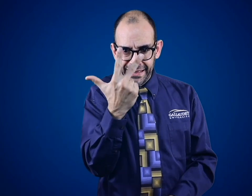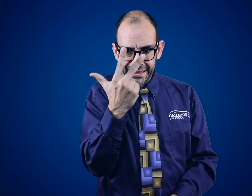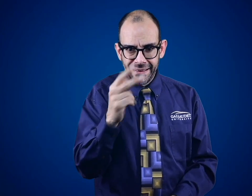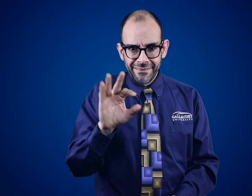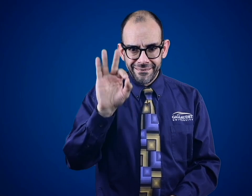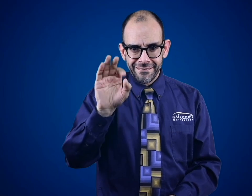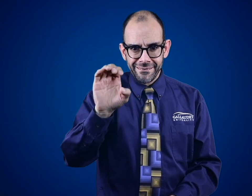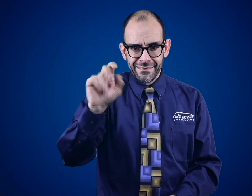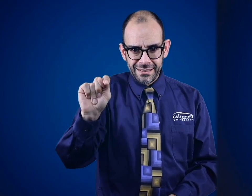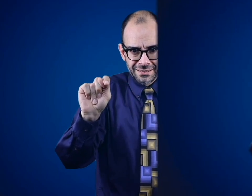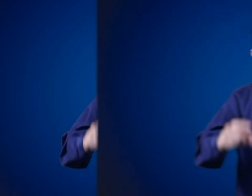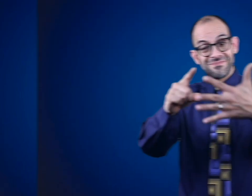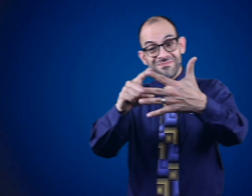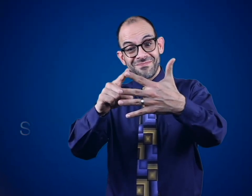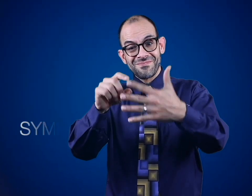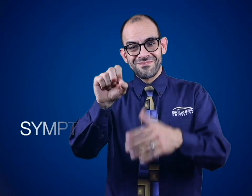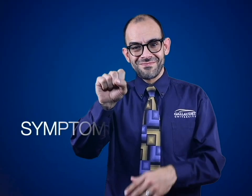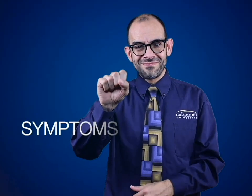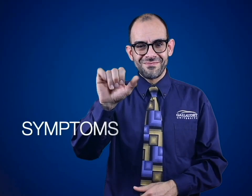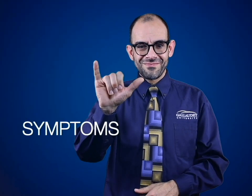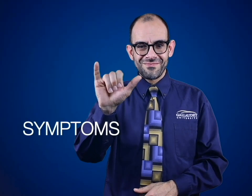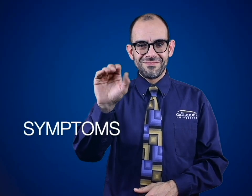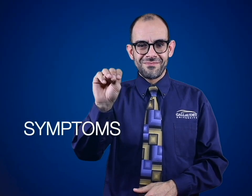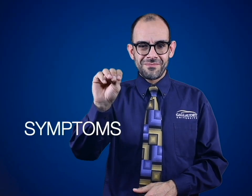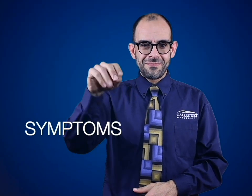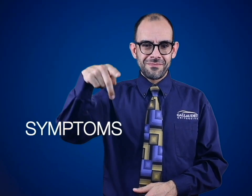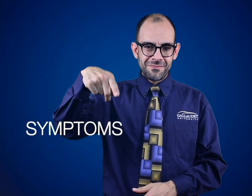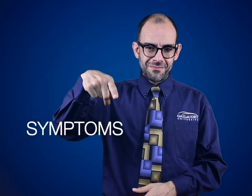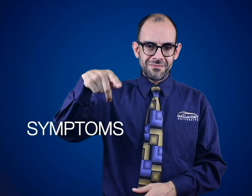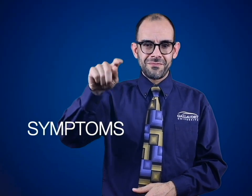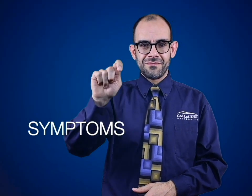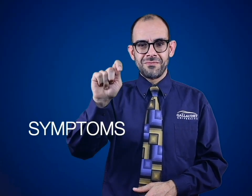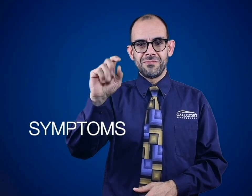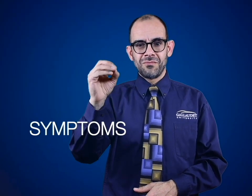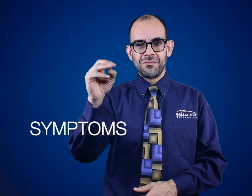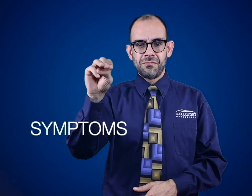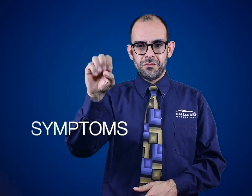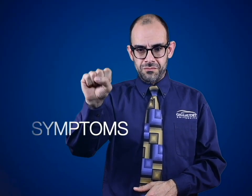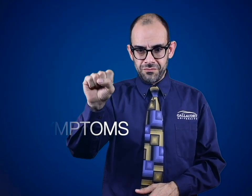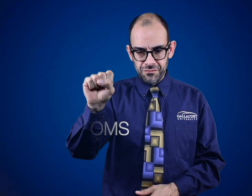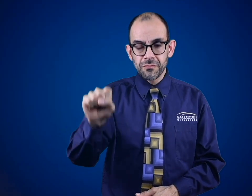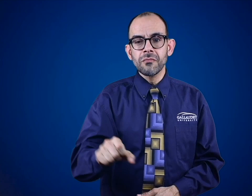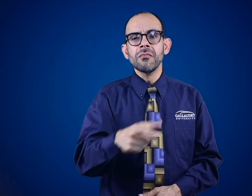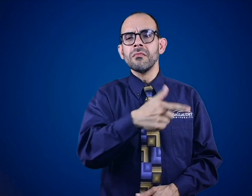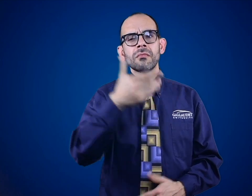Stay at least 3 feet away. The second thing to know: here are the symptoms